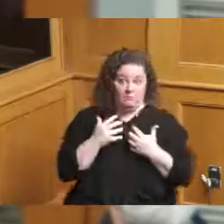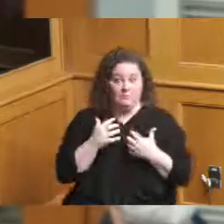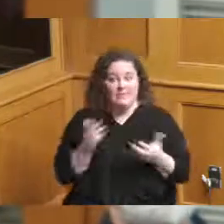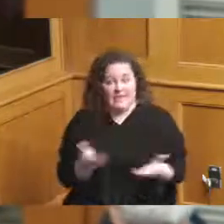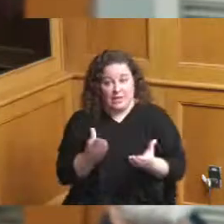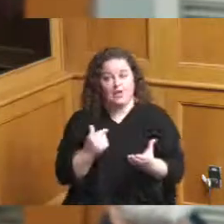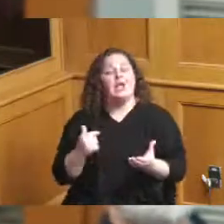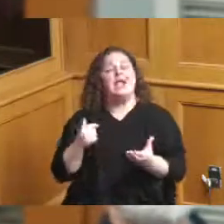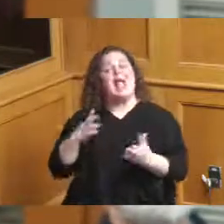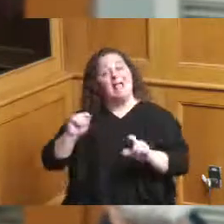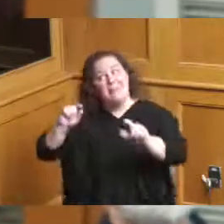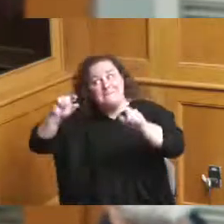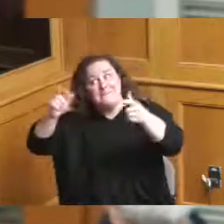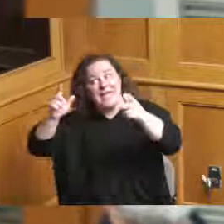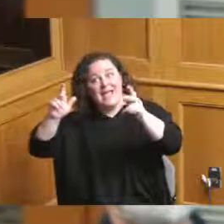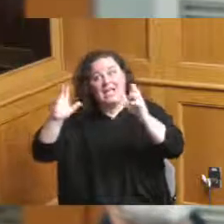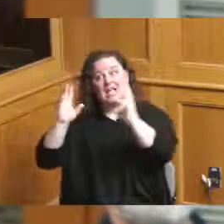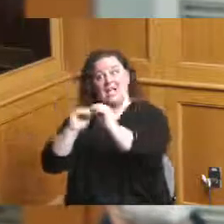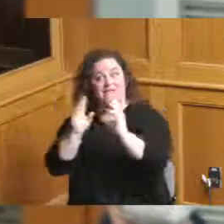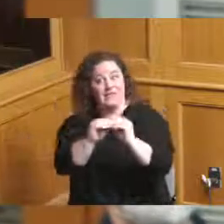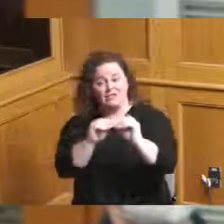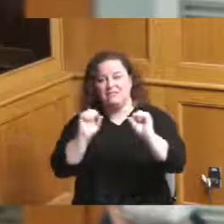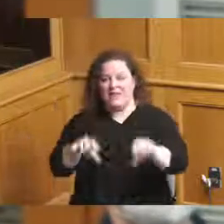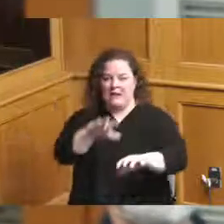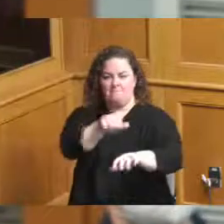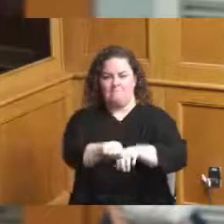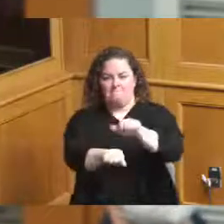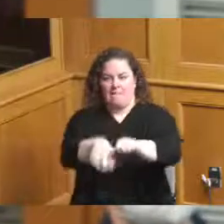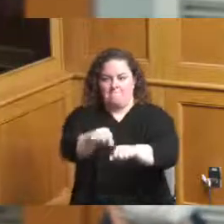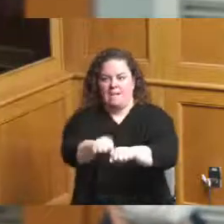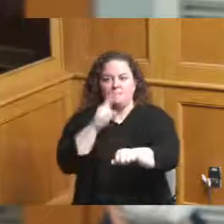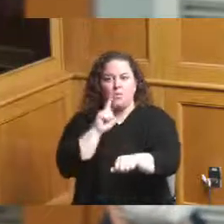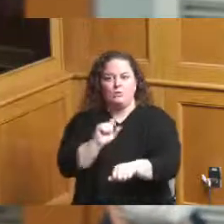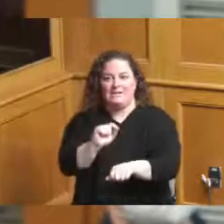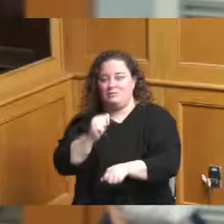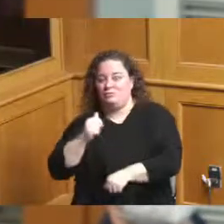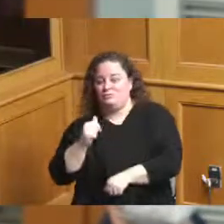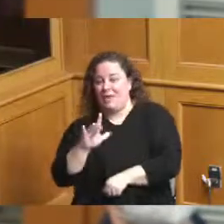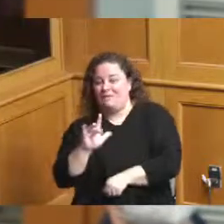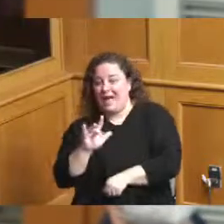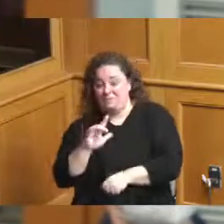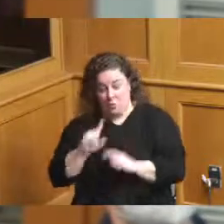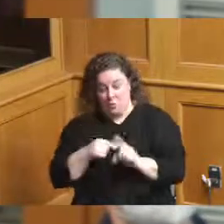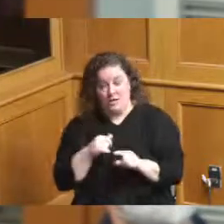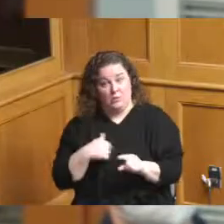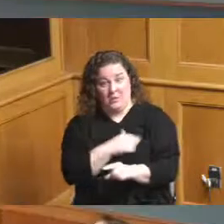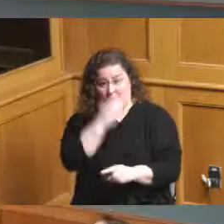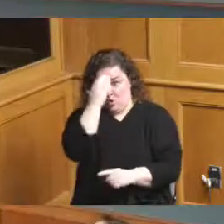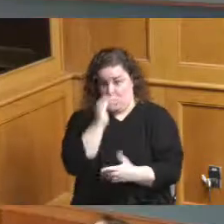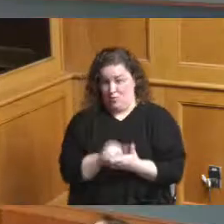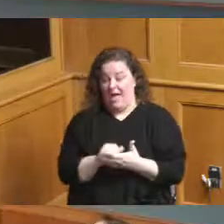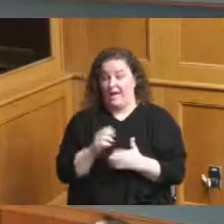these big big conventions for 25 when we know this hotel will be open thank you thank you thank you